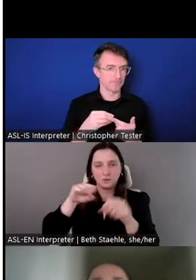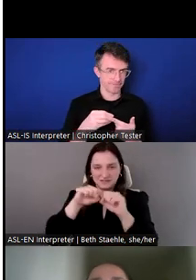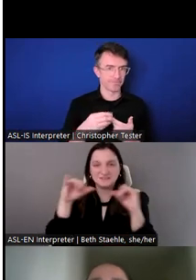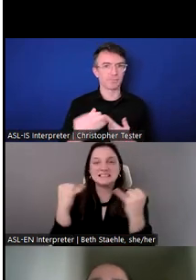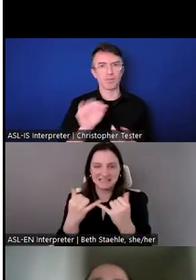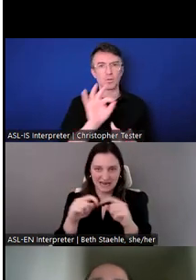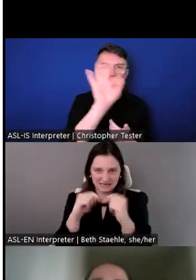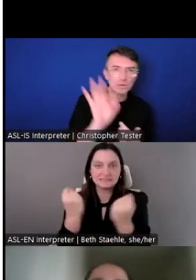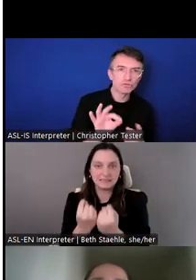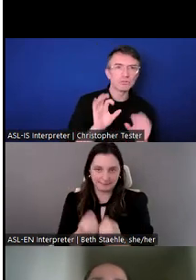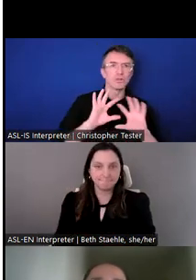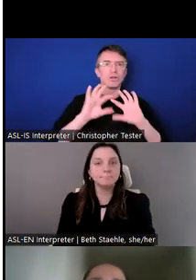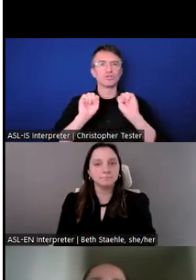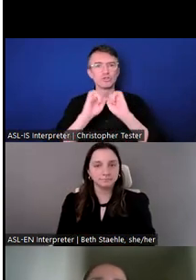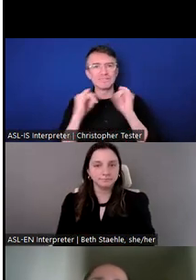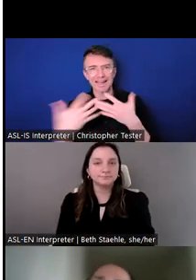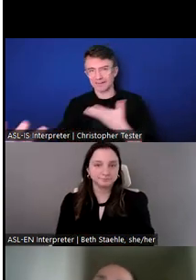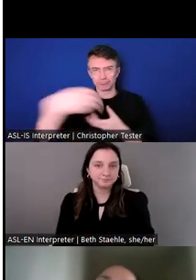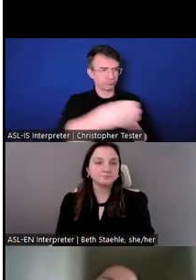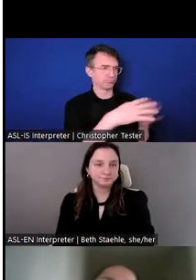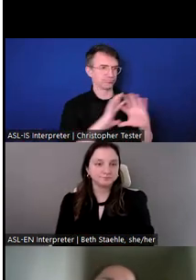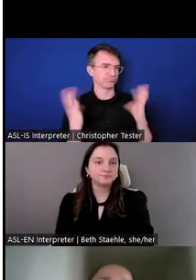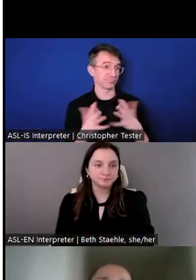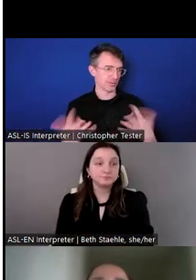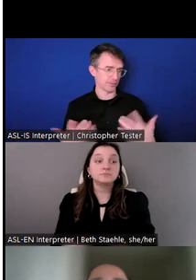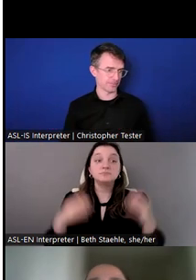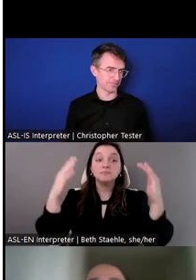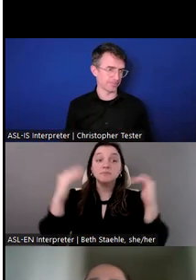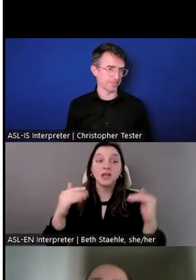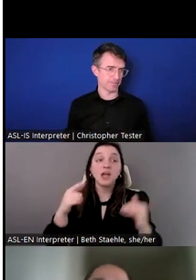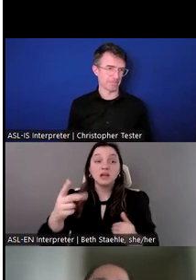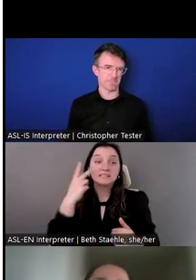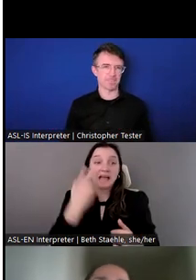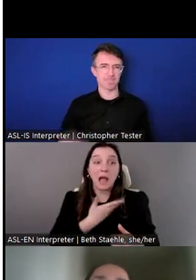That will take you to not only our careers page, but it'll dive deeper into the work